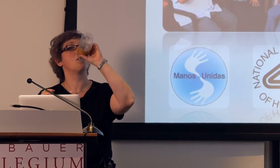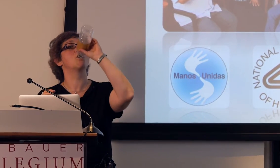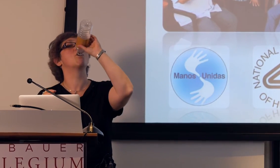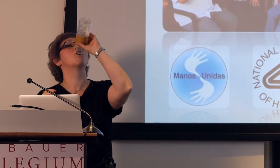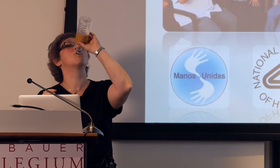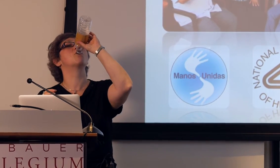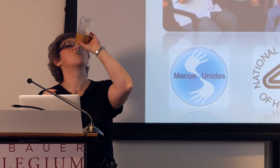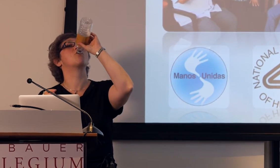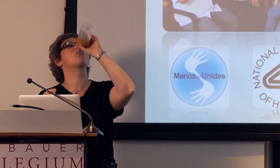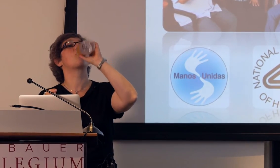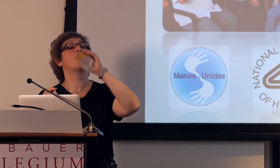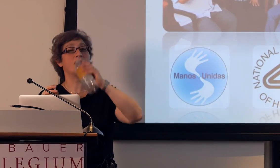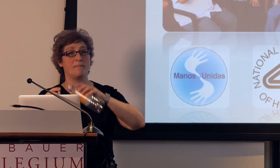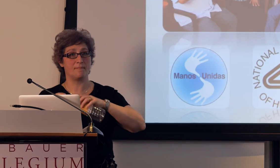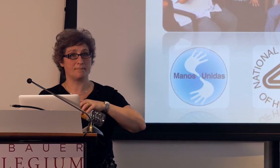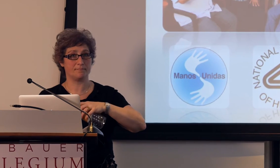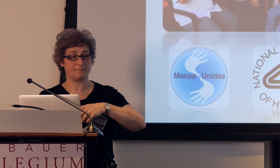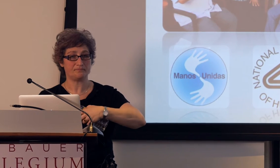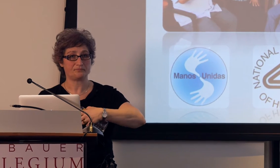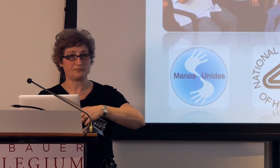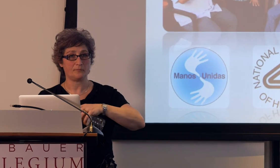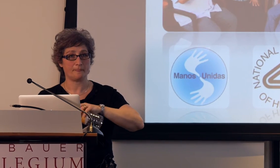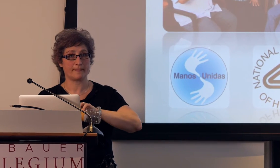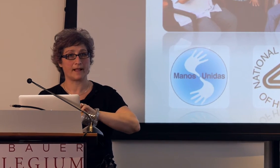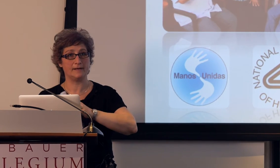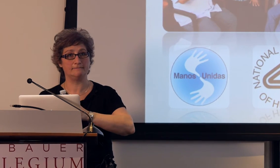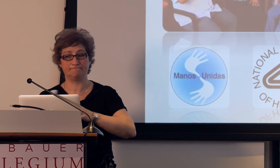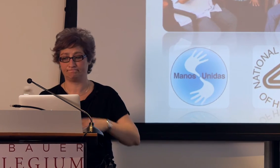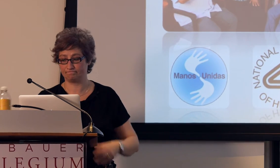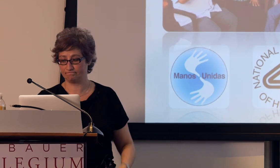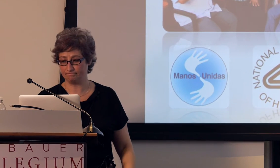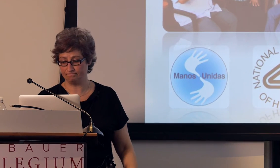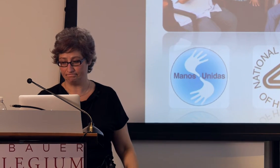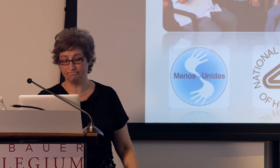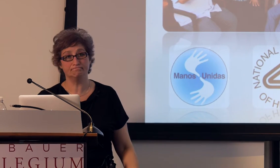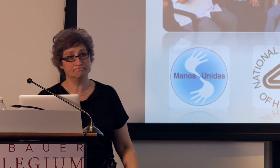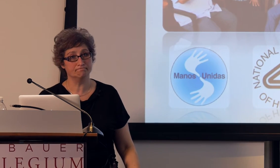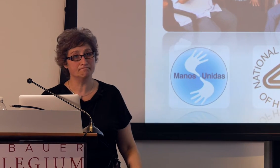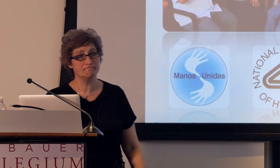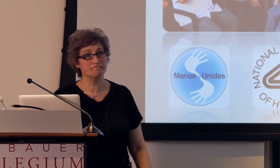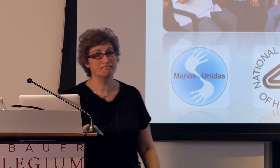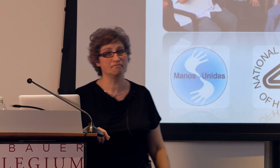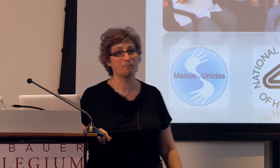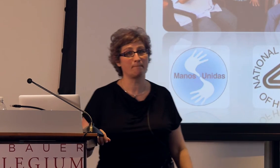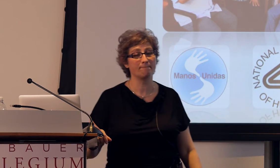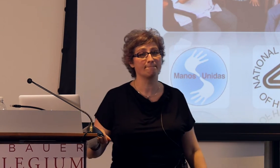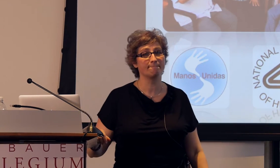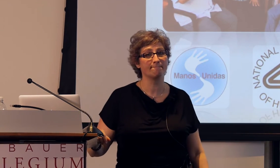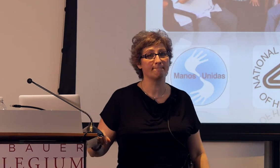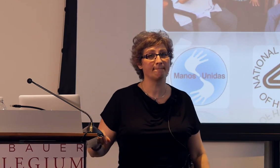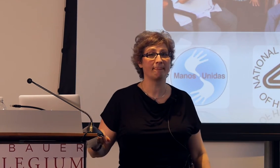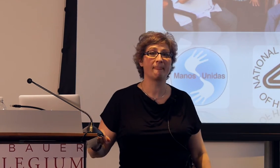are very young, they are exposed to a lot of input, but what they actually extract from that input